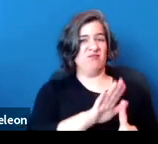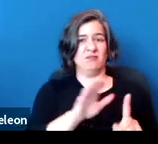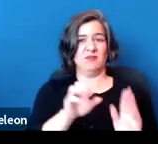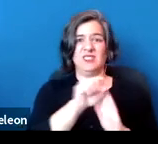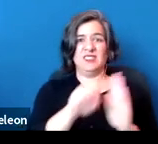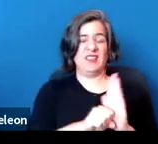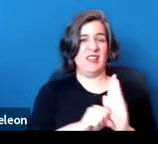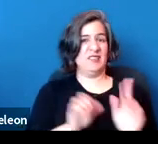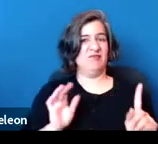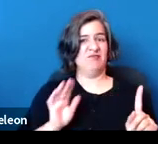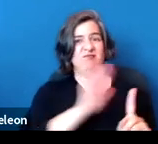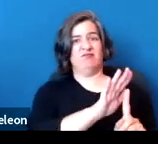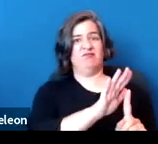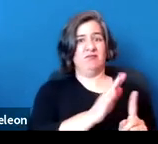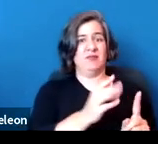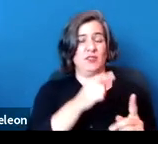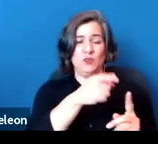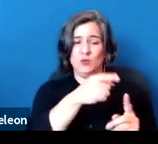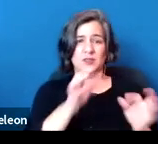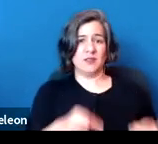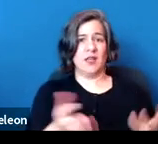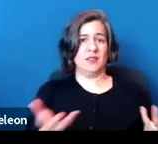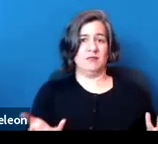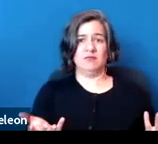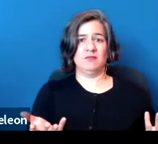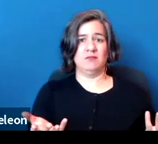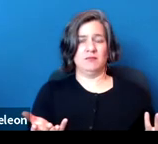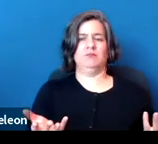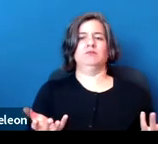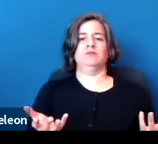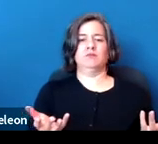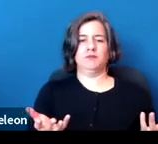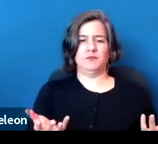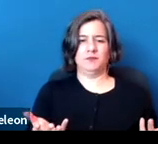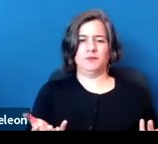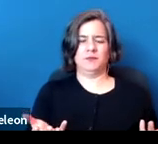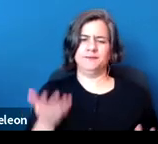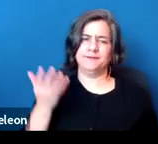It says that the interrelationship between federal and state law is that the federal law has to be met.